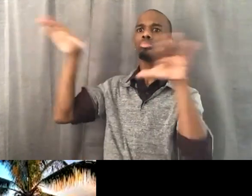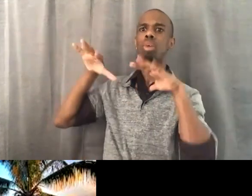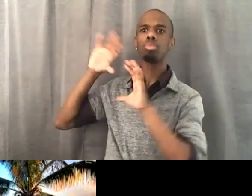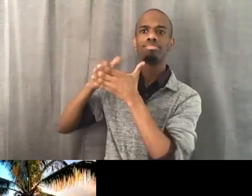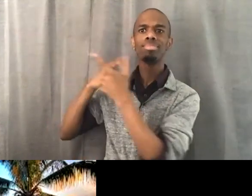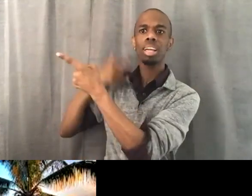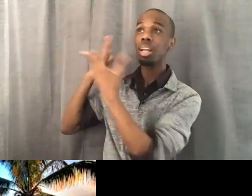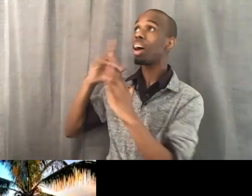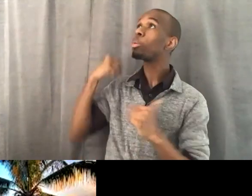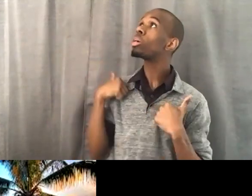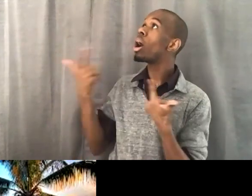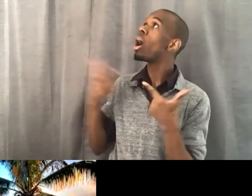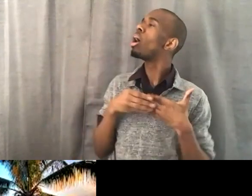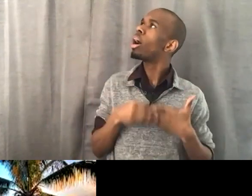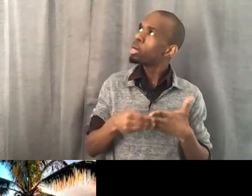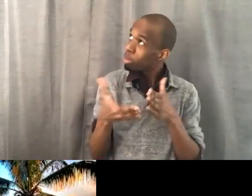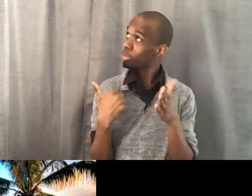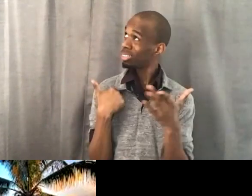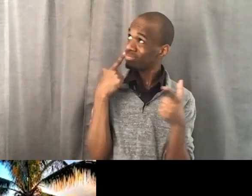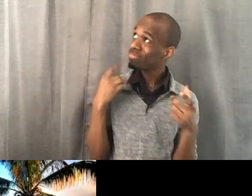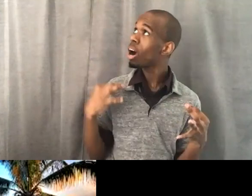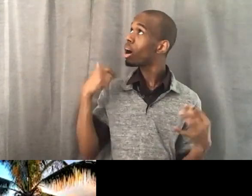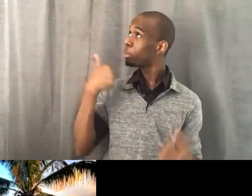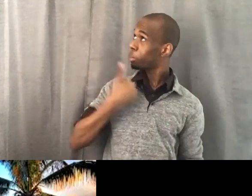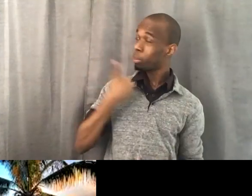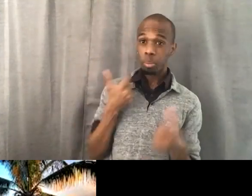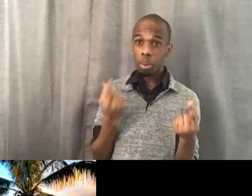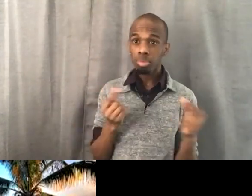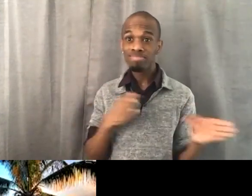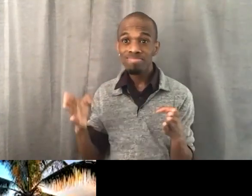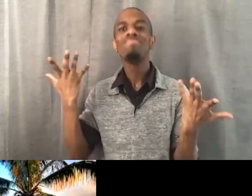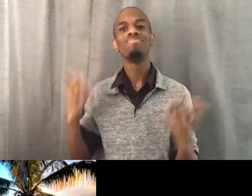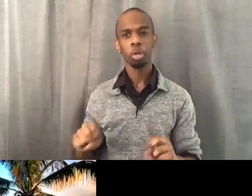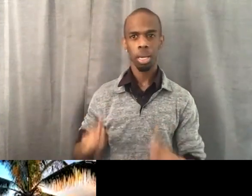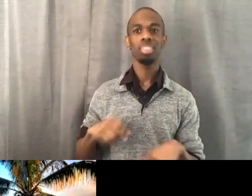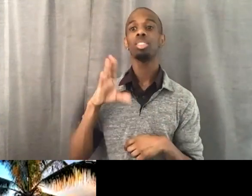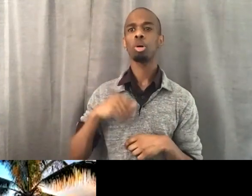and she was able to be successful. And then I asked also have getting ready